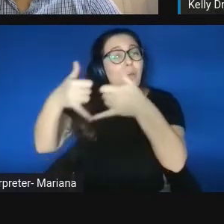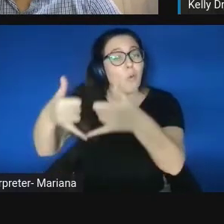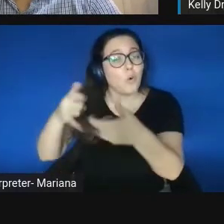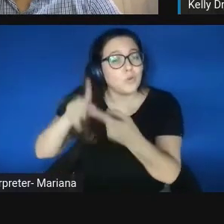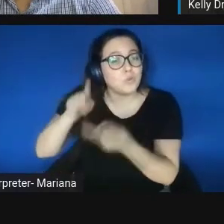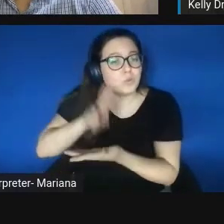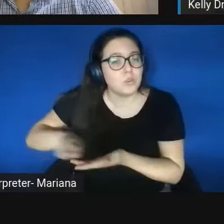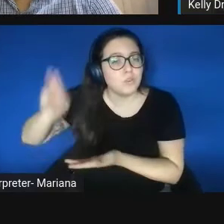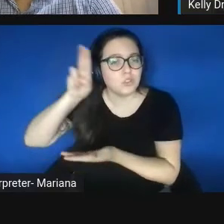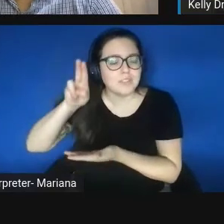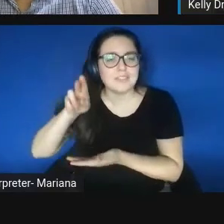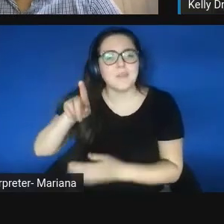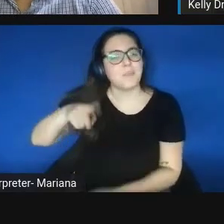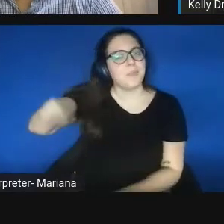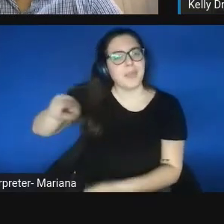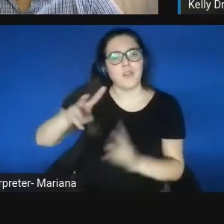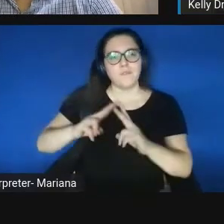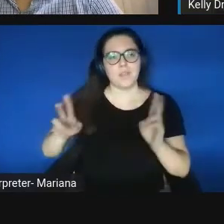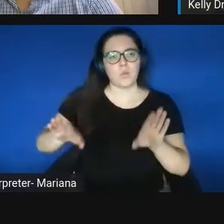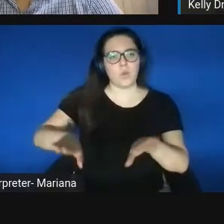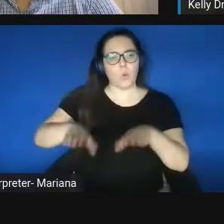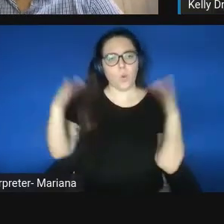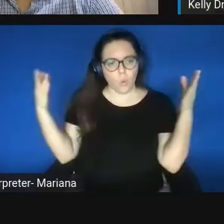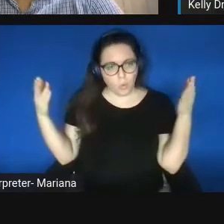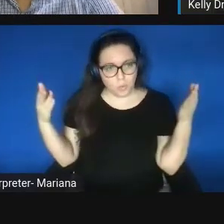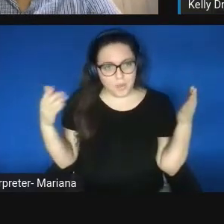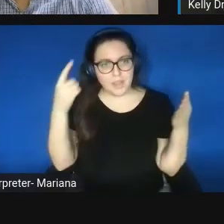they're very open for company employees to come and go,